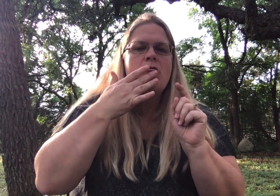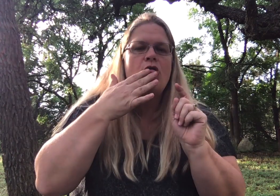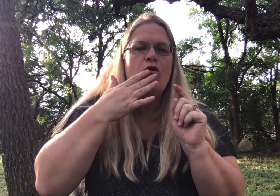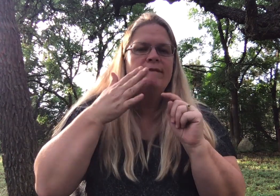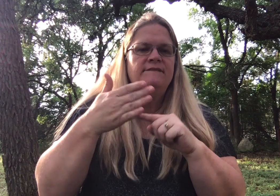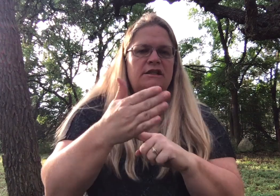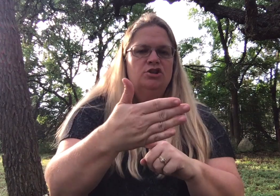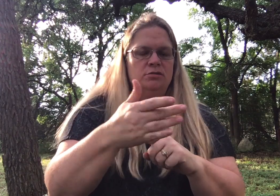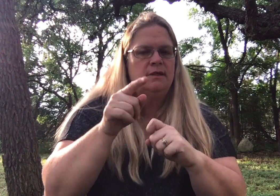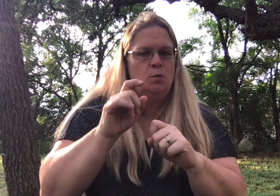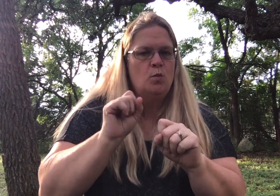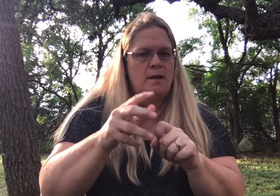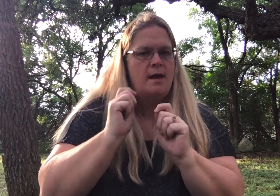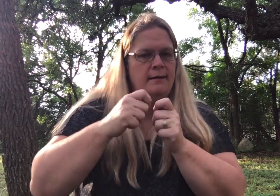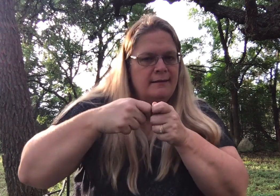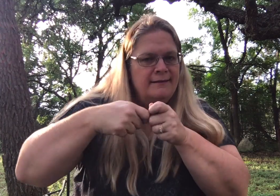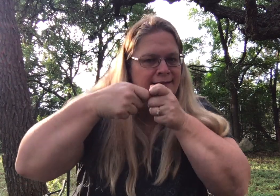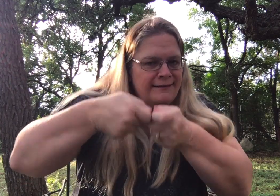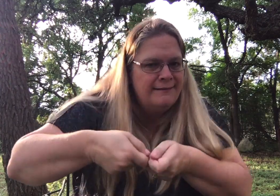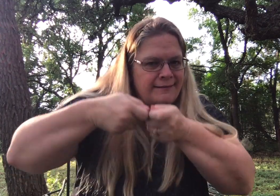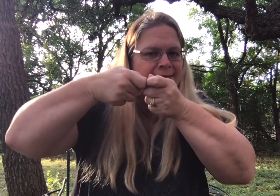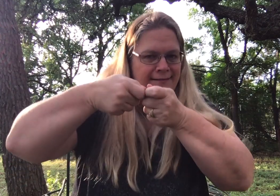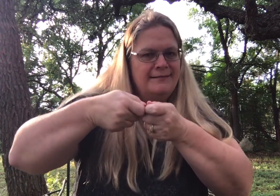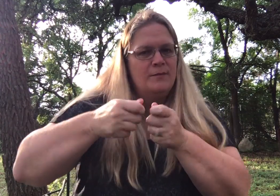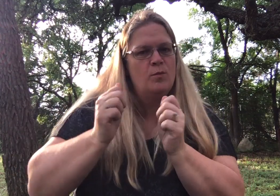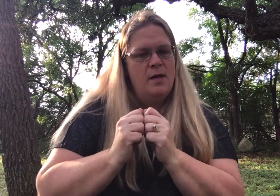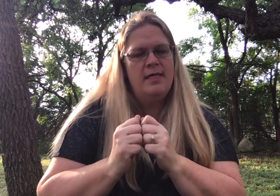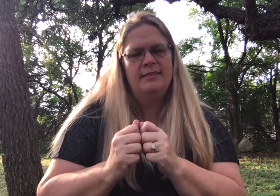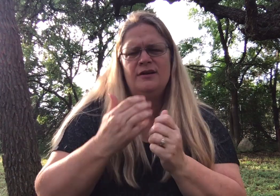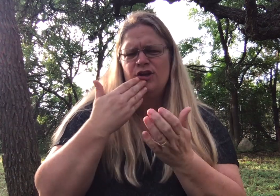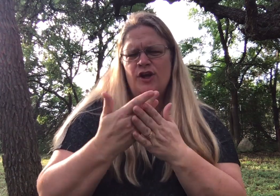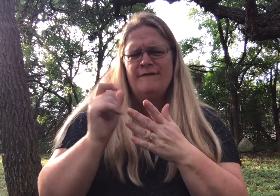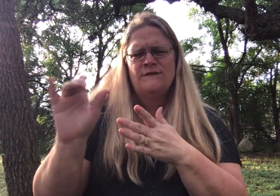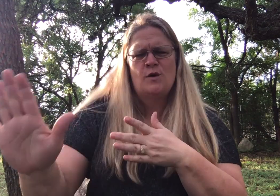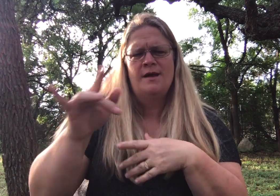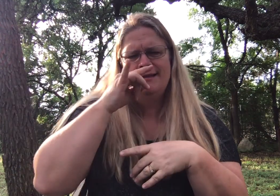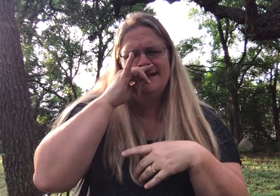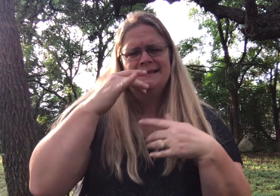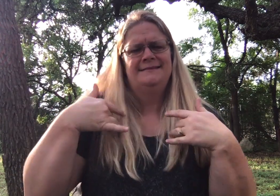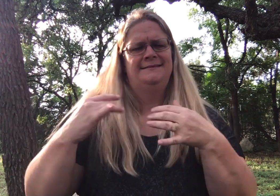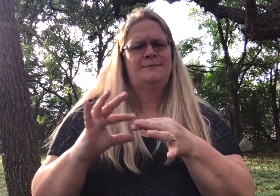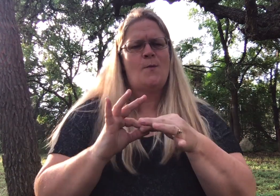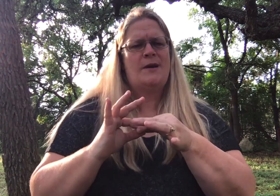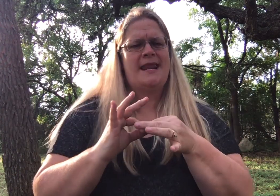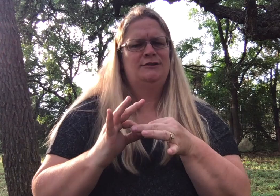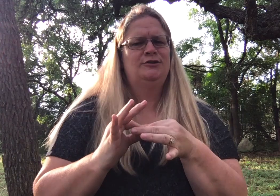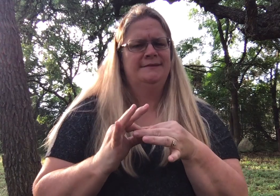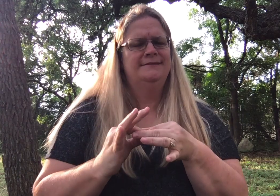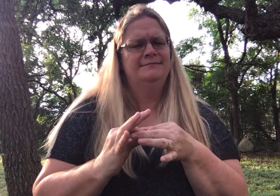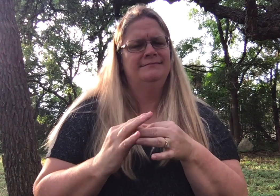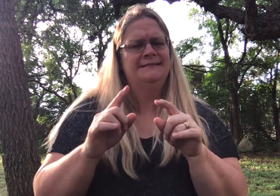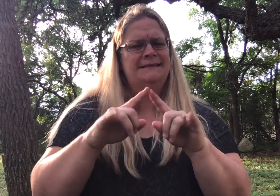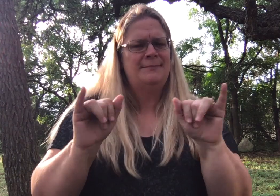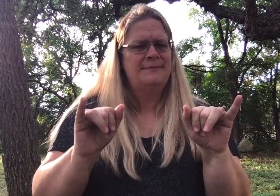And they have different colored fish that you can fish for. Really good for younger kids and learning their fine motor coordination,